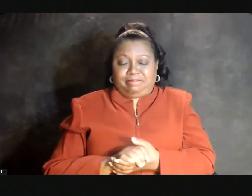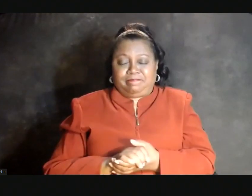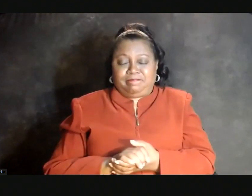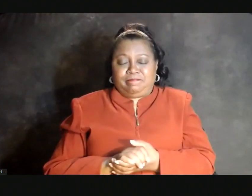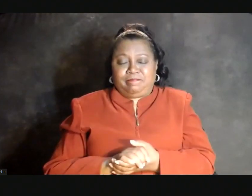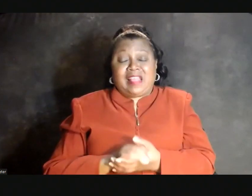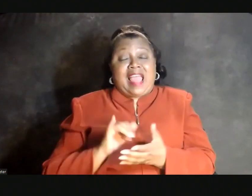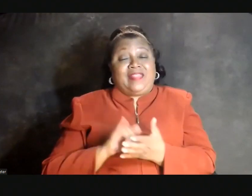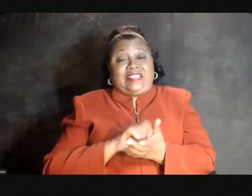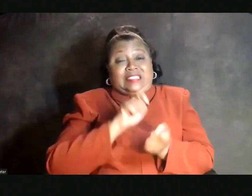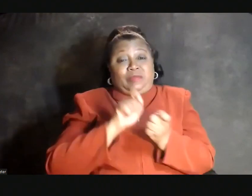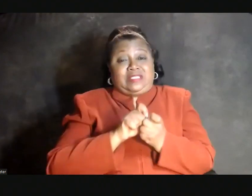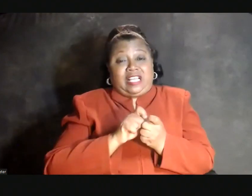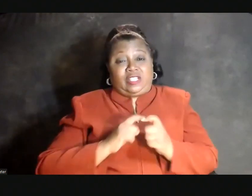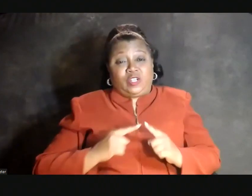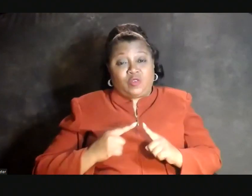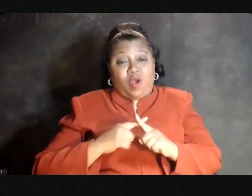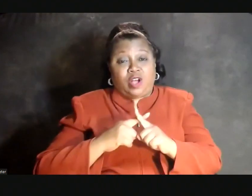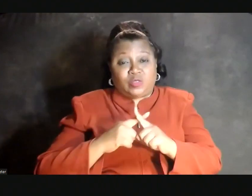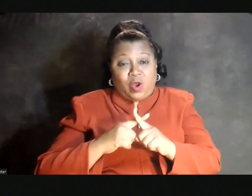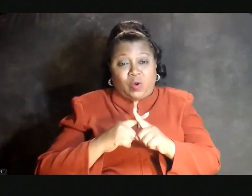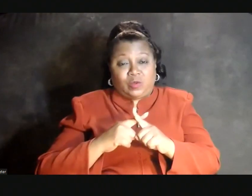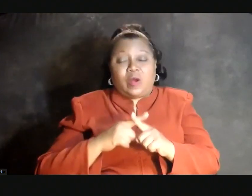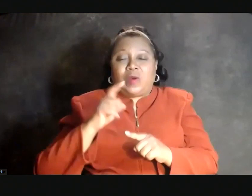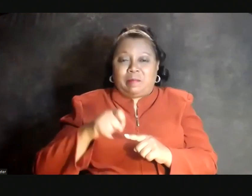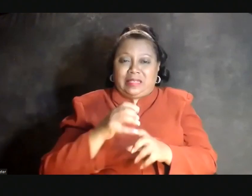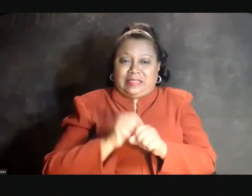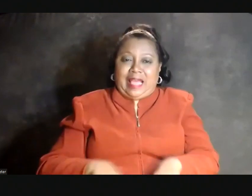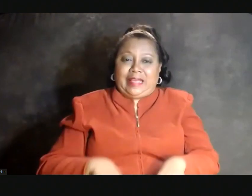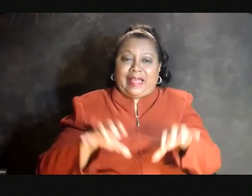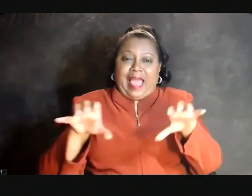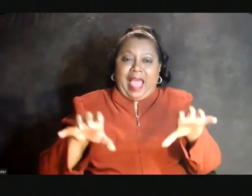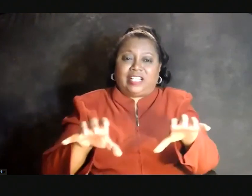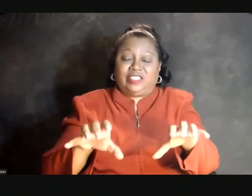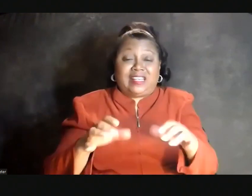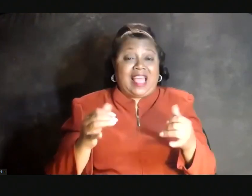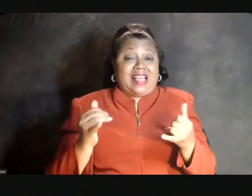At this particular crossroads, we must take action, and now.